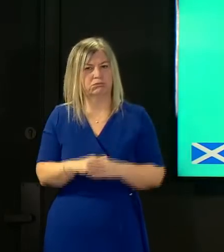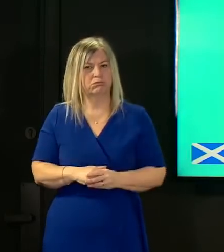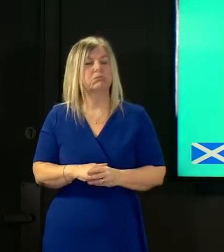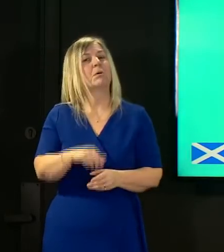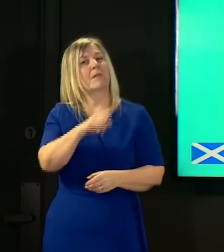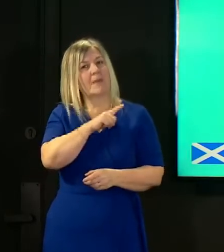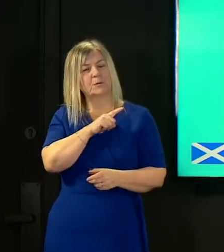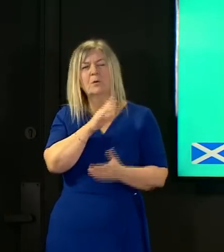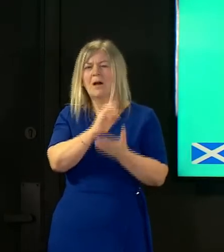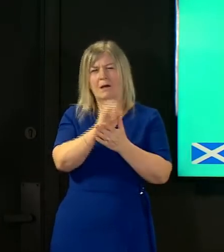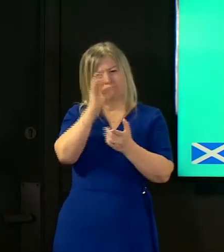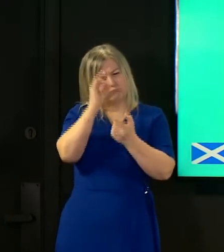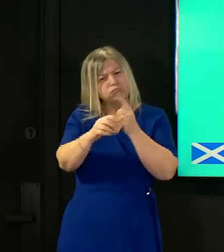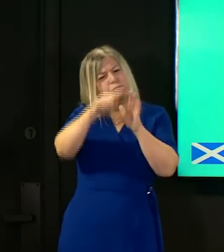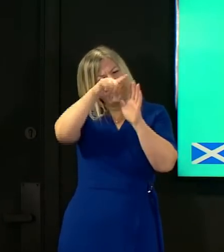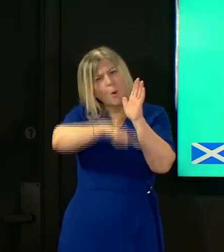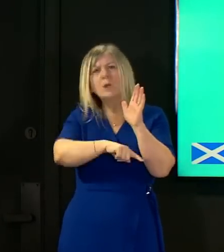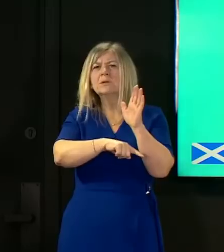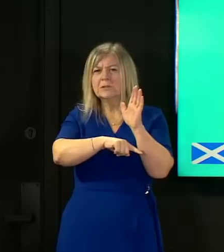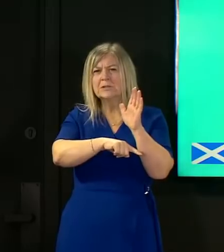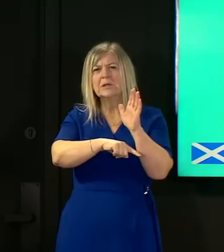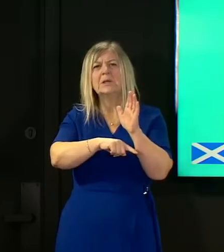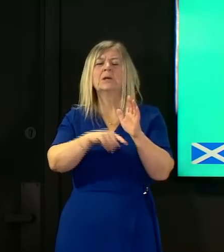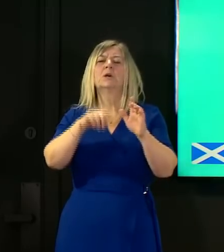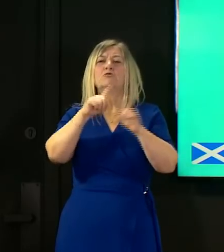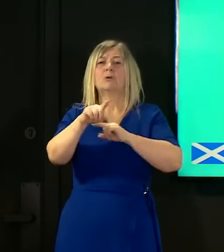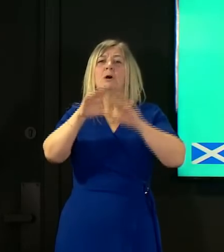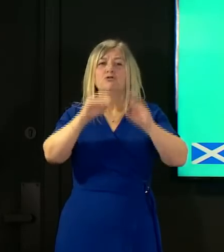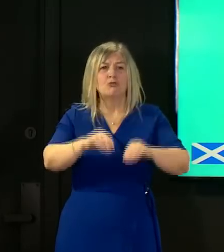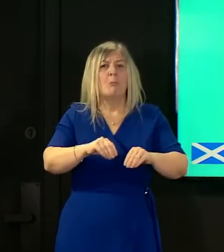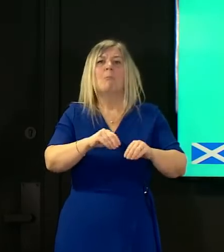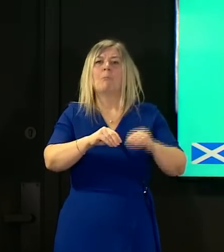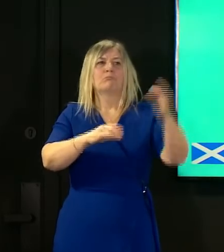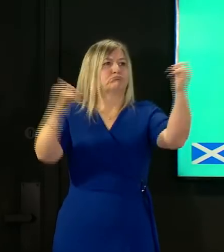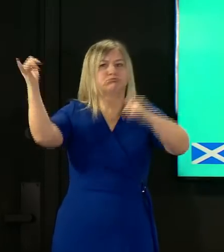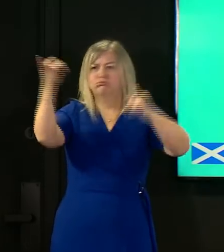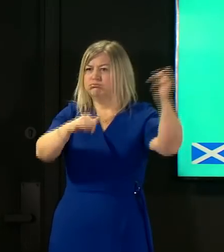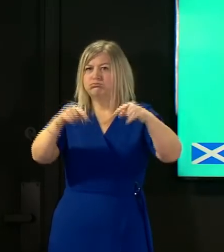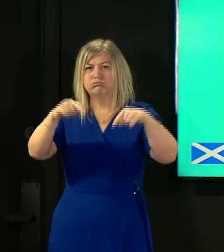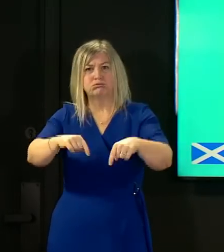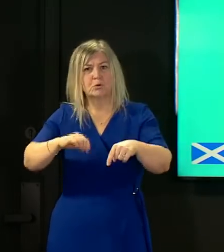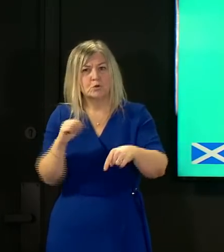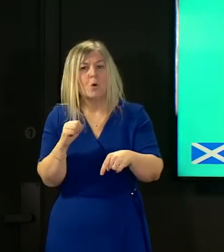stricter policies to prevent importation of these variants through a combination of mandatory quarantine